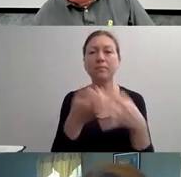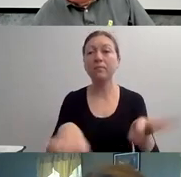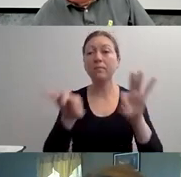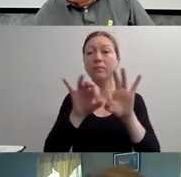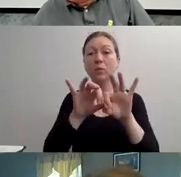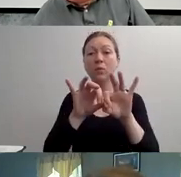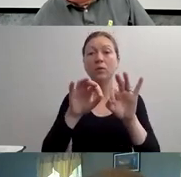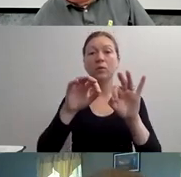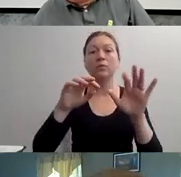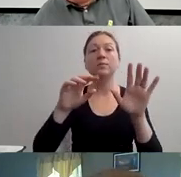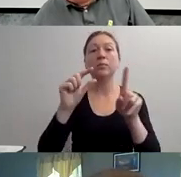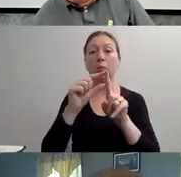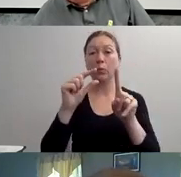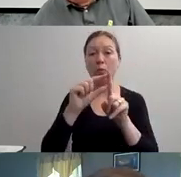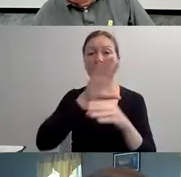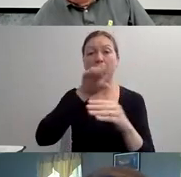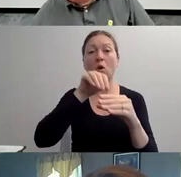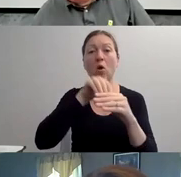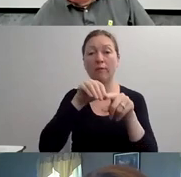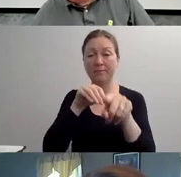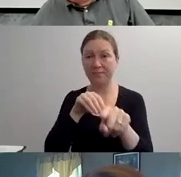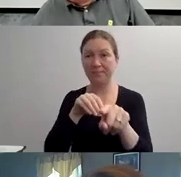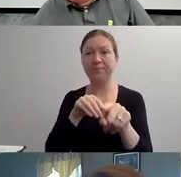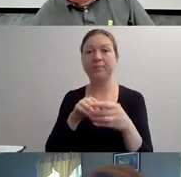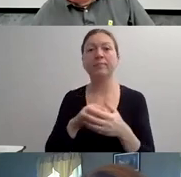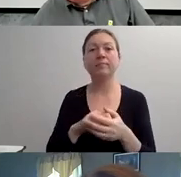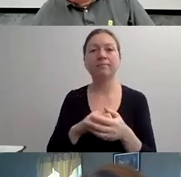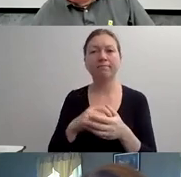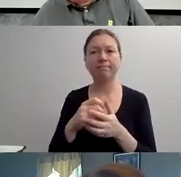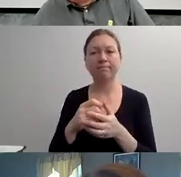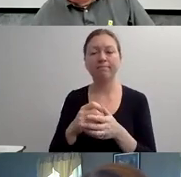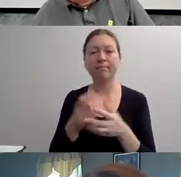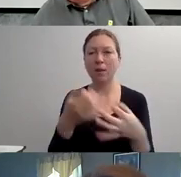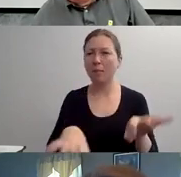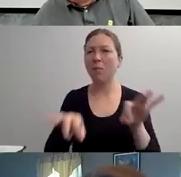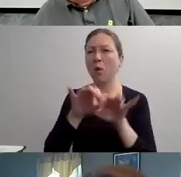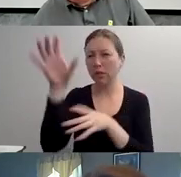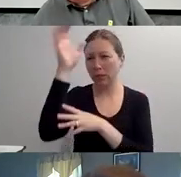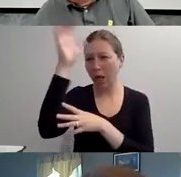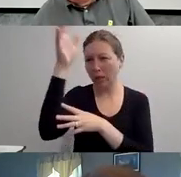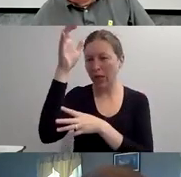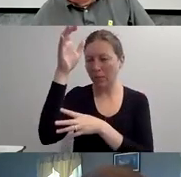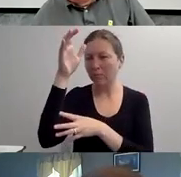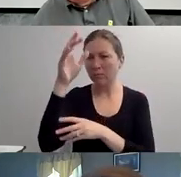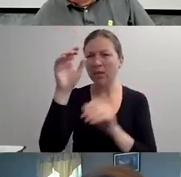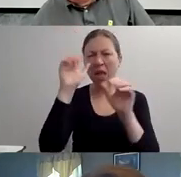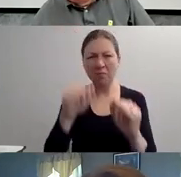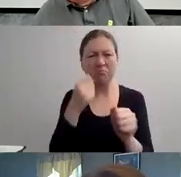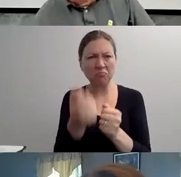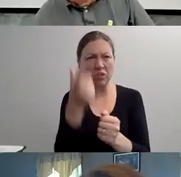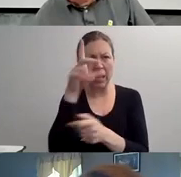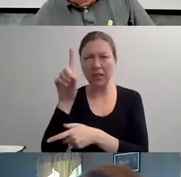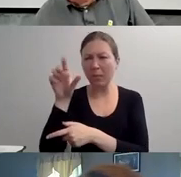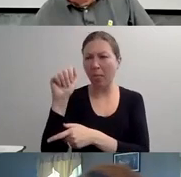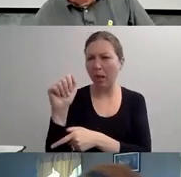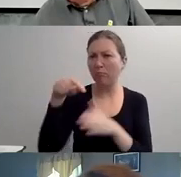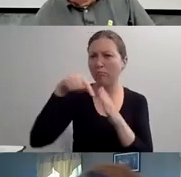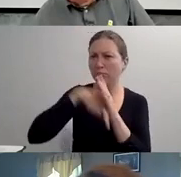THIS IS AN ACTIVE PROCESS THAT IS -- THIS PROCESS IS DESIGNED TO MAKE INSTITUTIONS AND